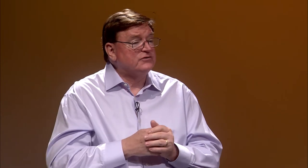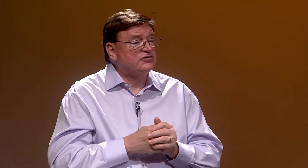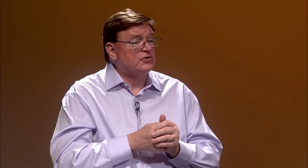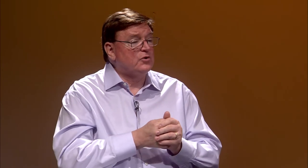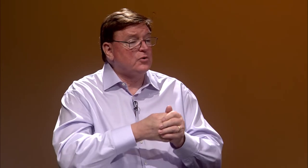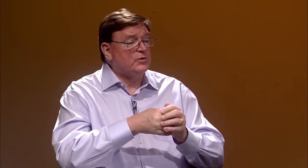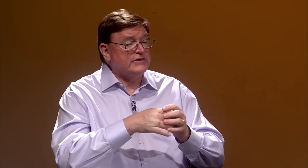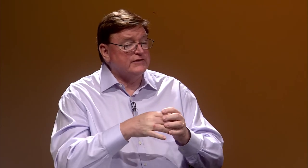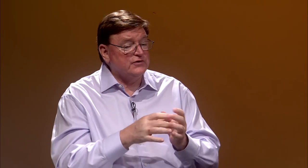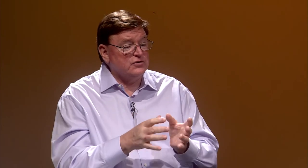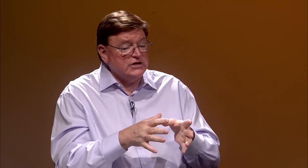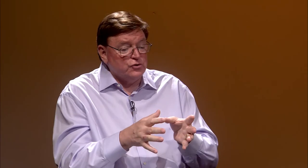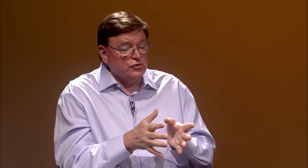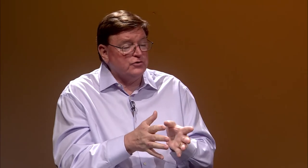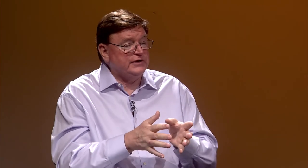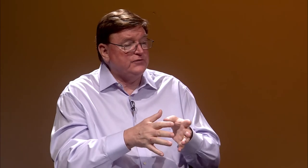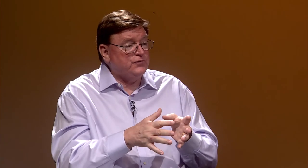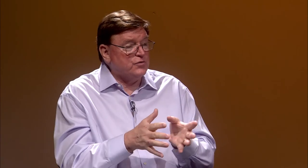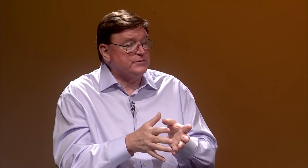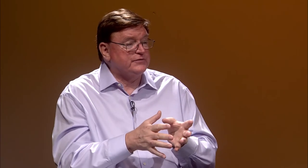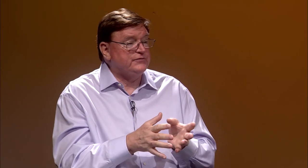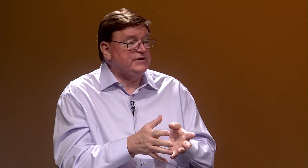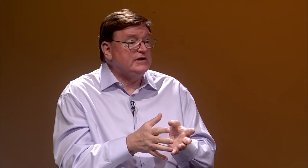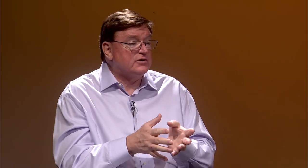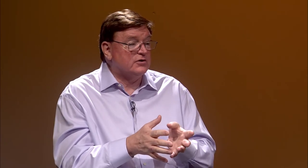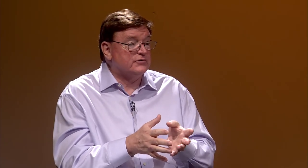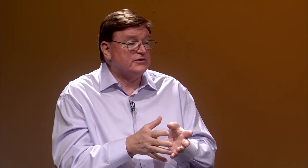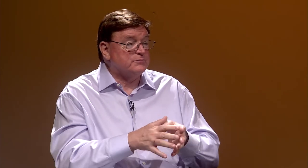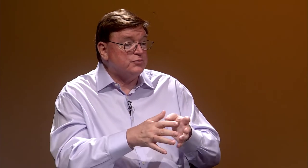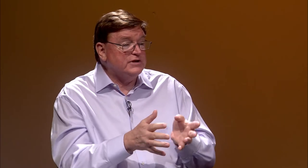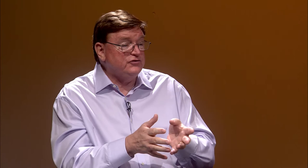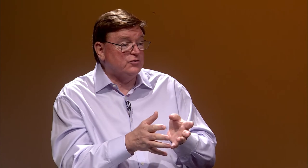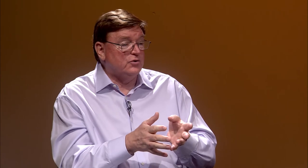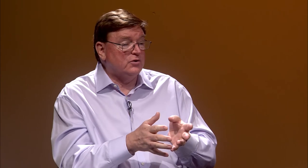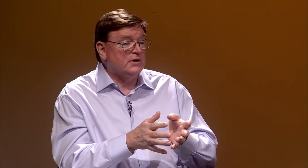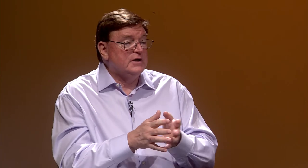So, in the very early formative years, in preschool,